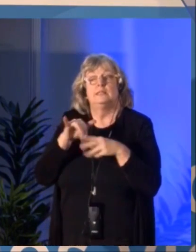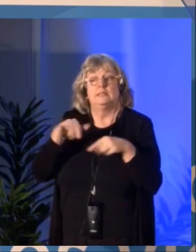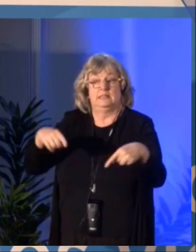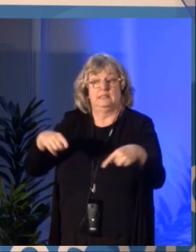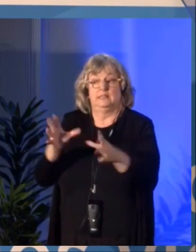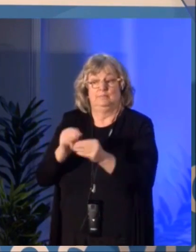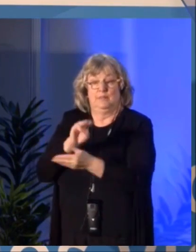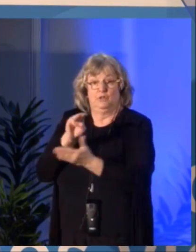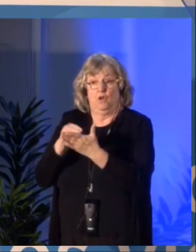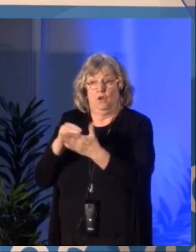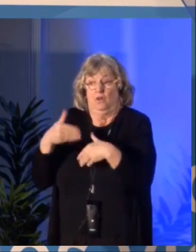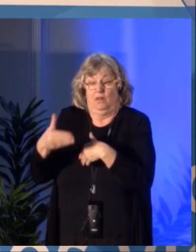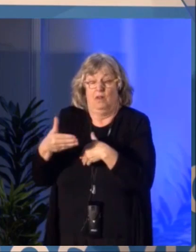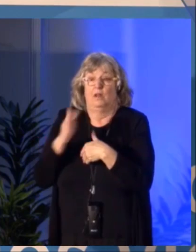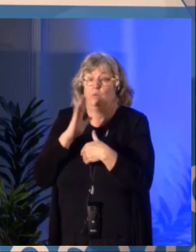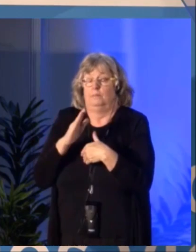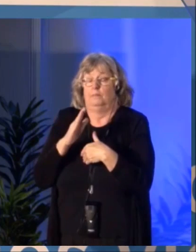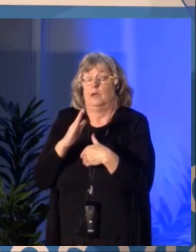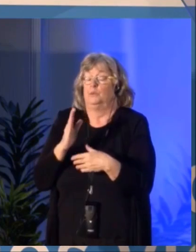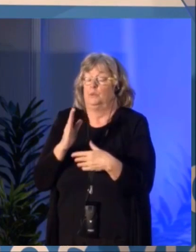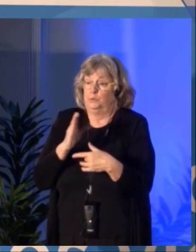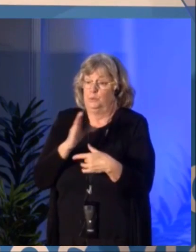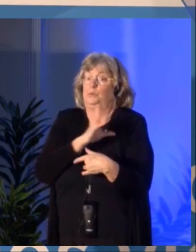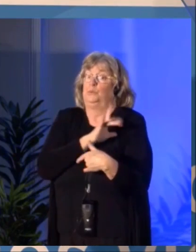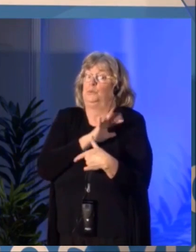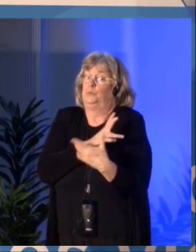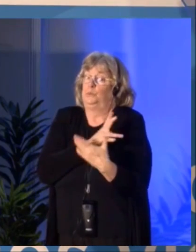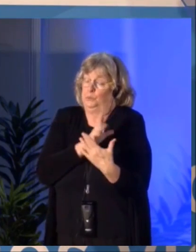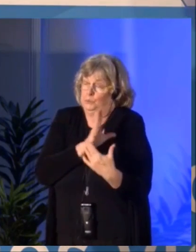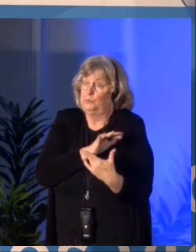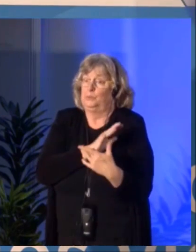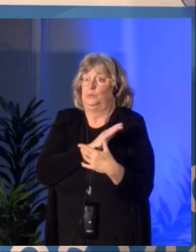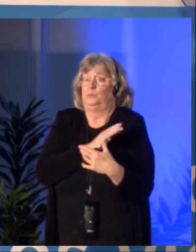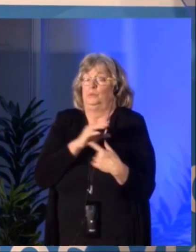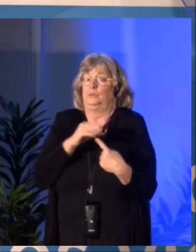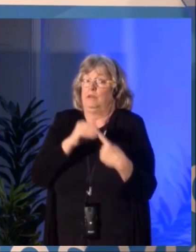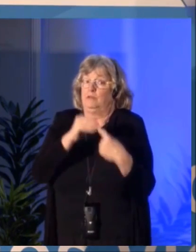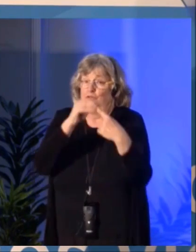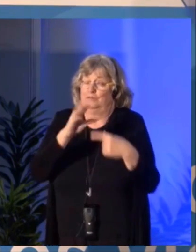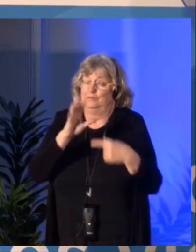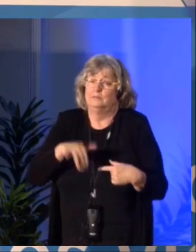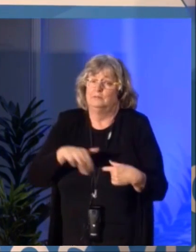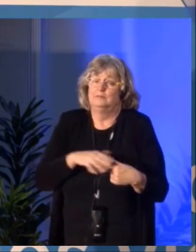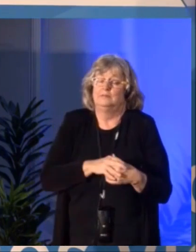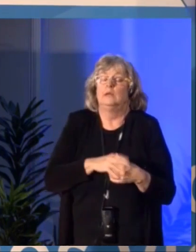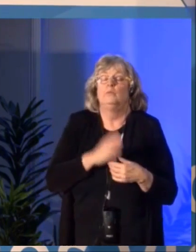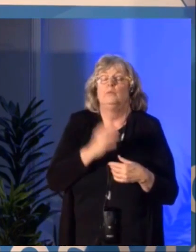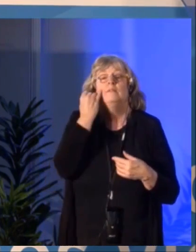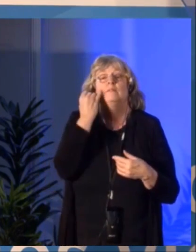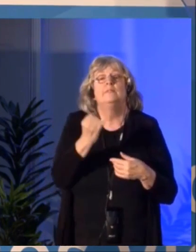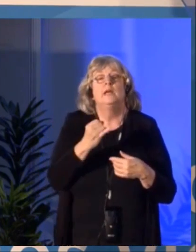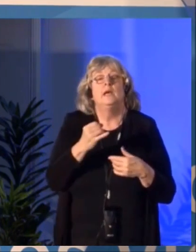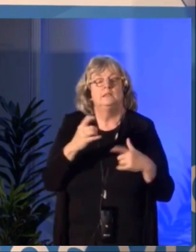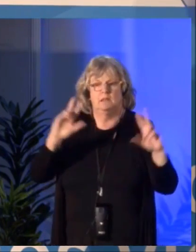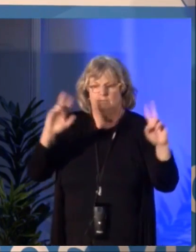to transition to the digital age. Simon Brault: As well we plan to begin funding concrete projects that will have significant results for our sector,